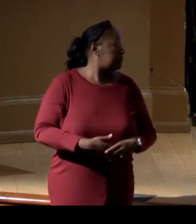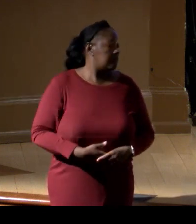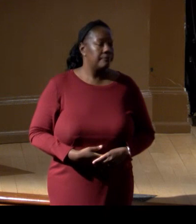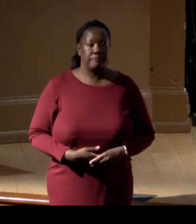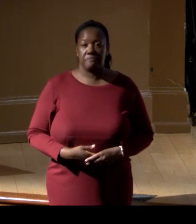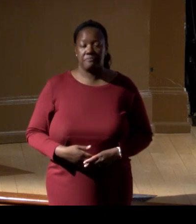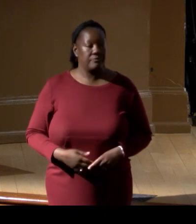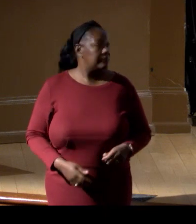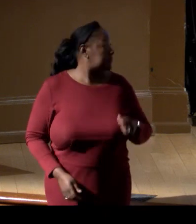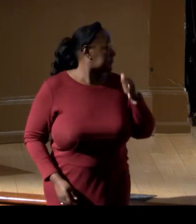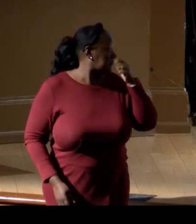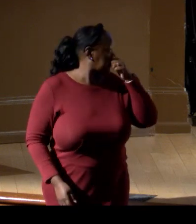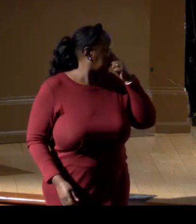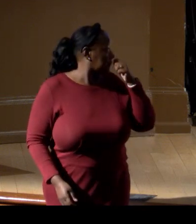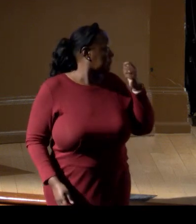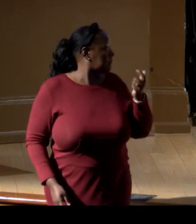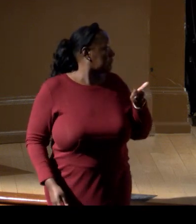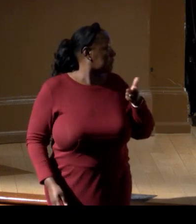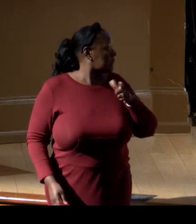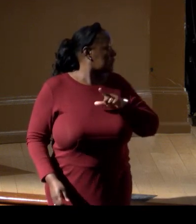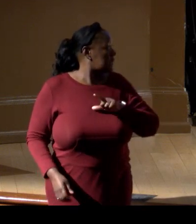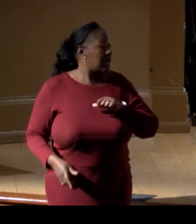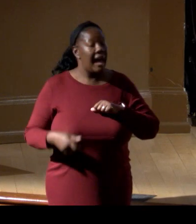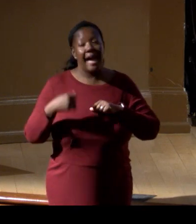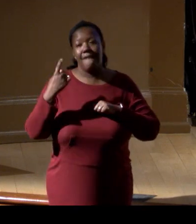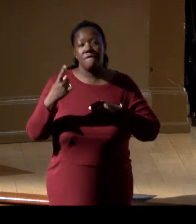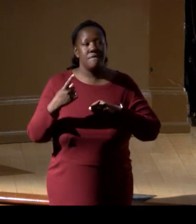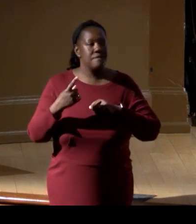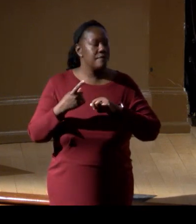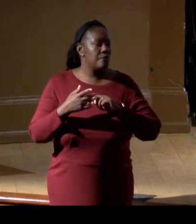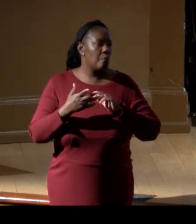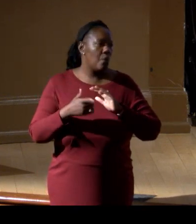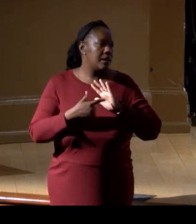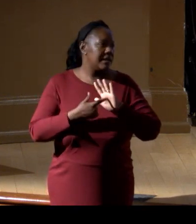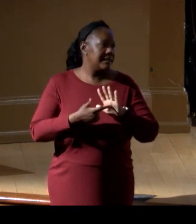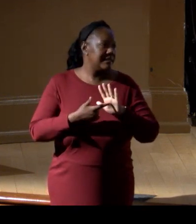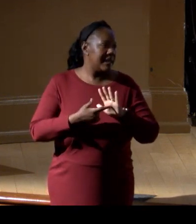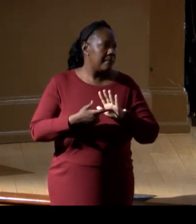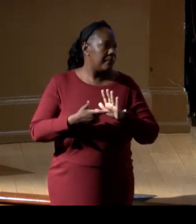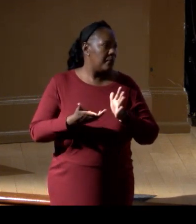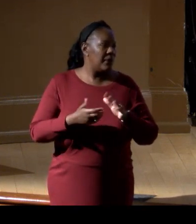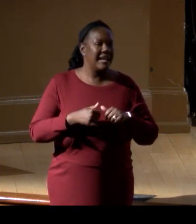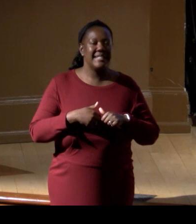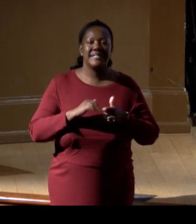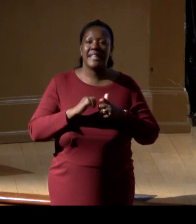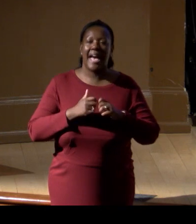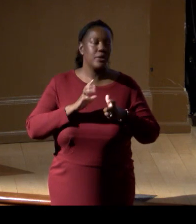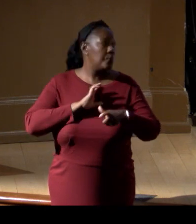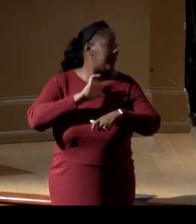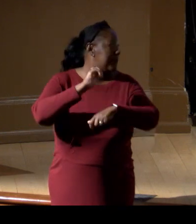Rather than an example, I'll give maybe a key aspect of implementation towards the scalability,